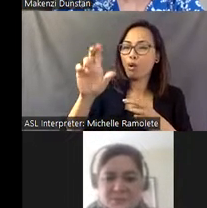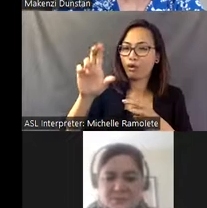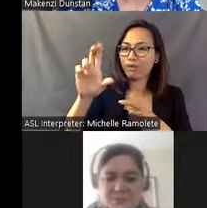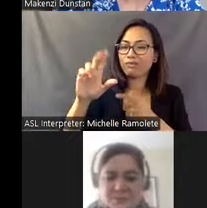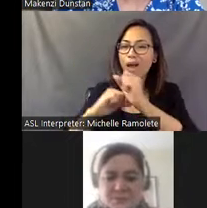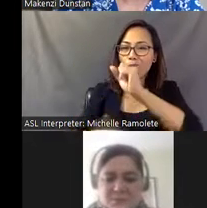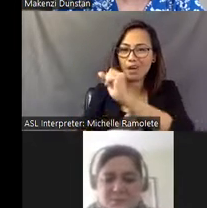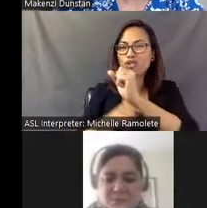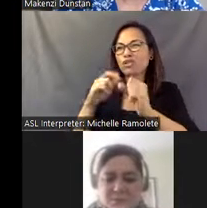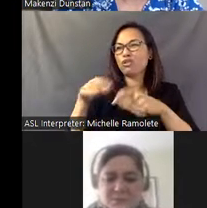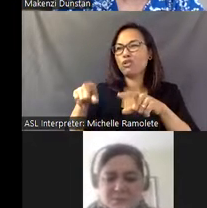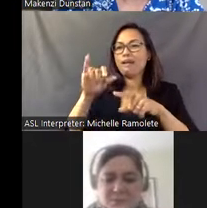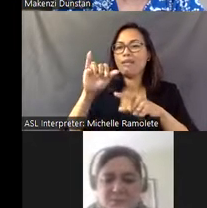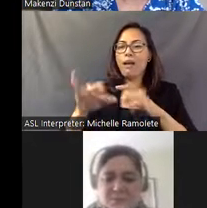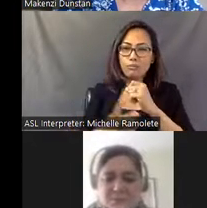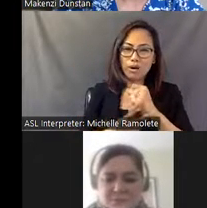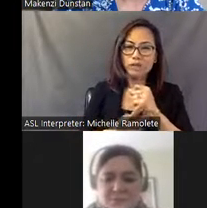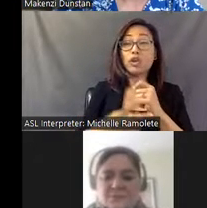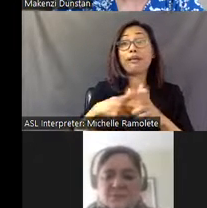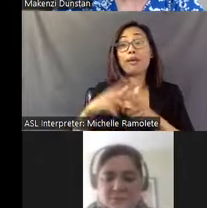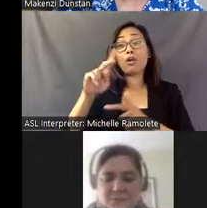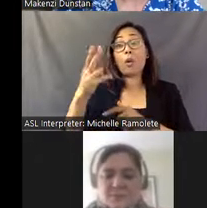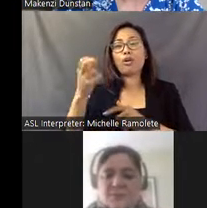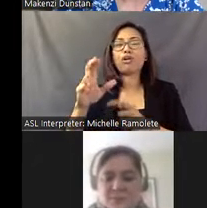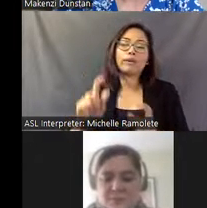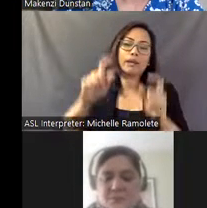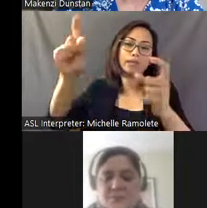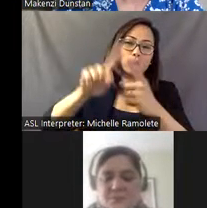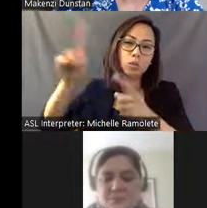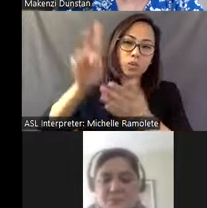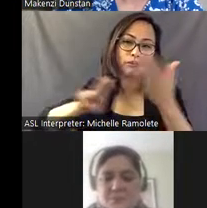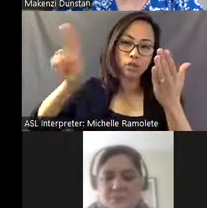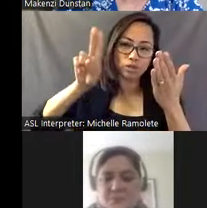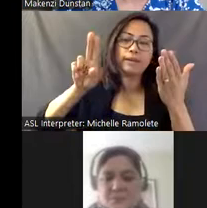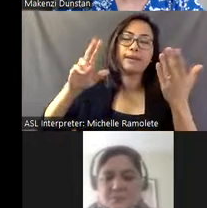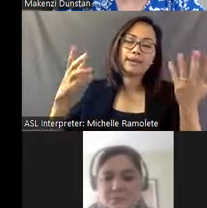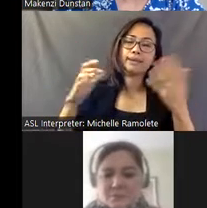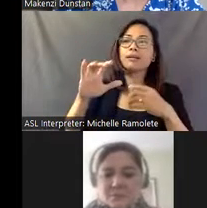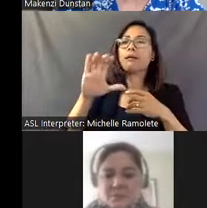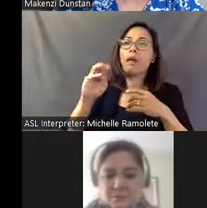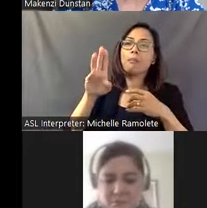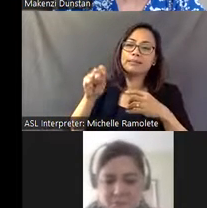and then Kohler gifts to the University to be the state sewer site stewards. [Makenzi] Gotcha.